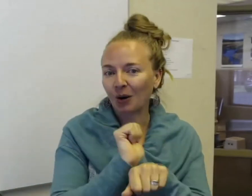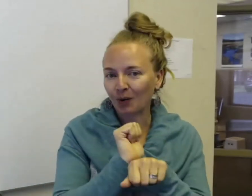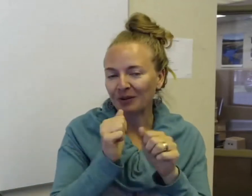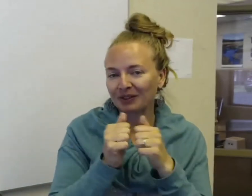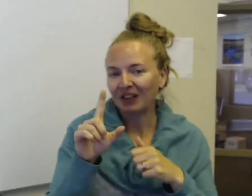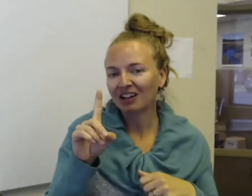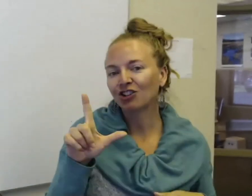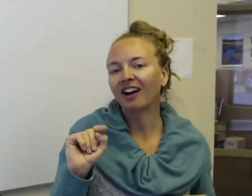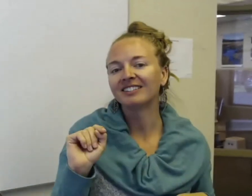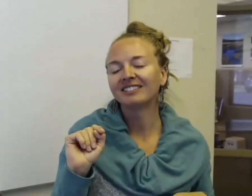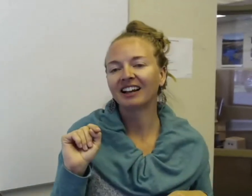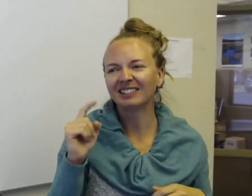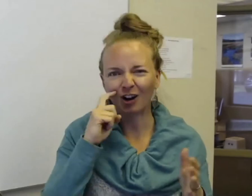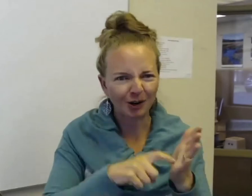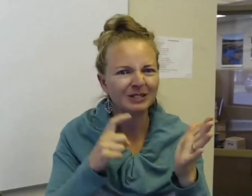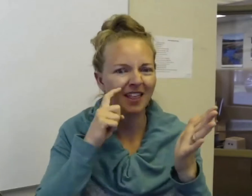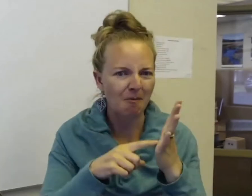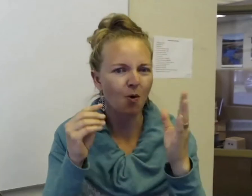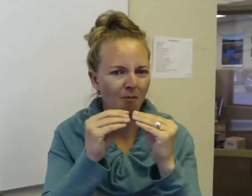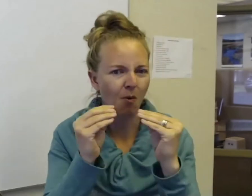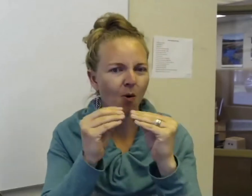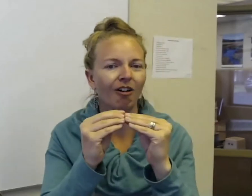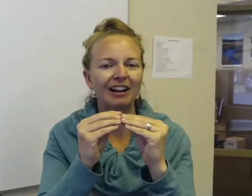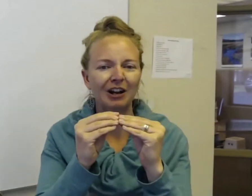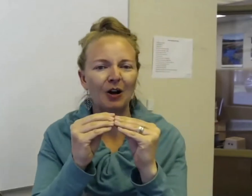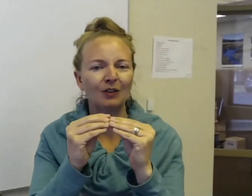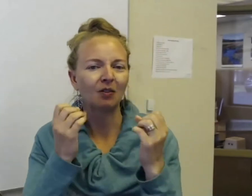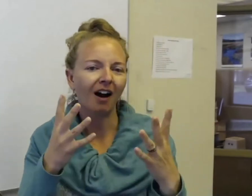working with the Land Trust, I started noticing that more and more, you know, there's a lot